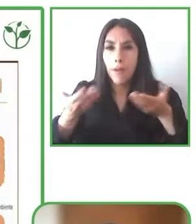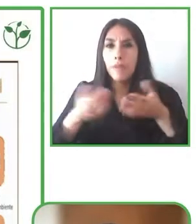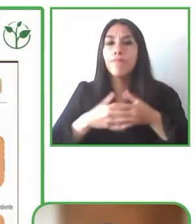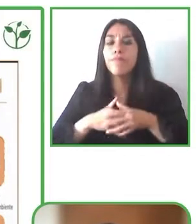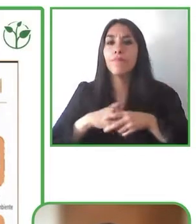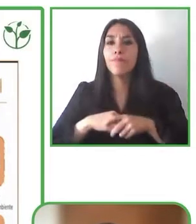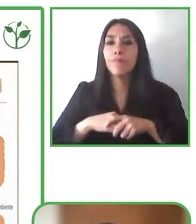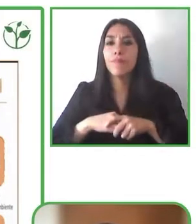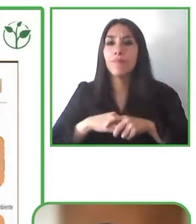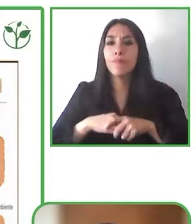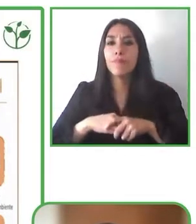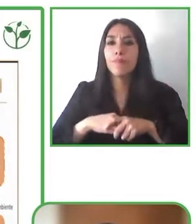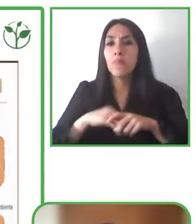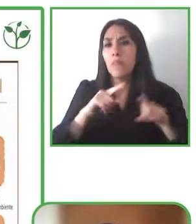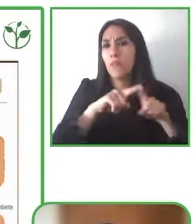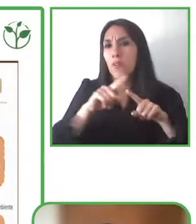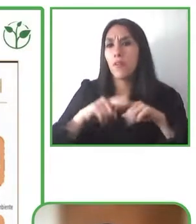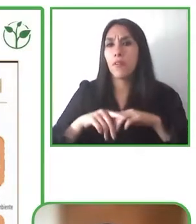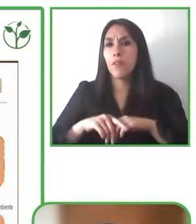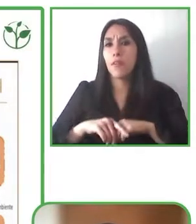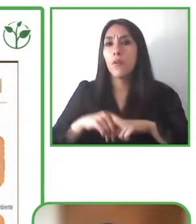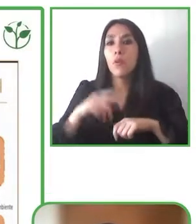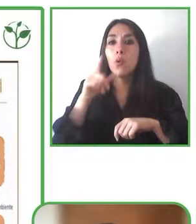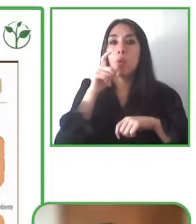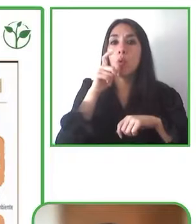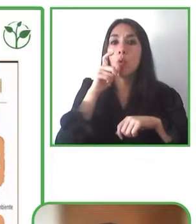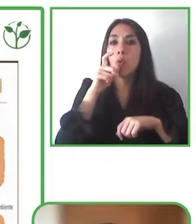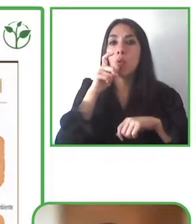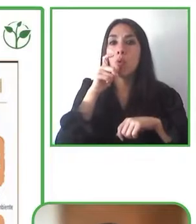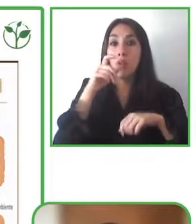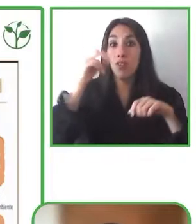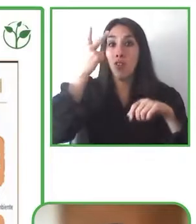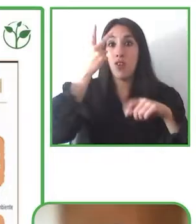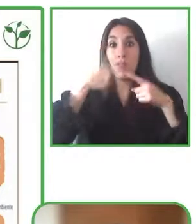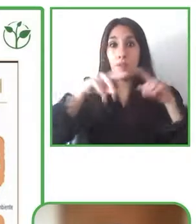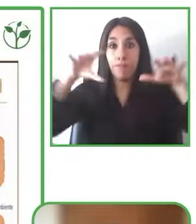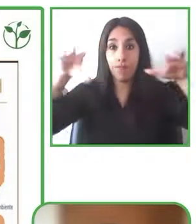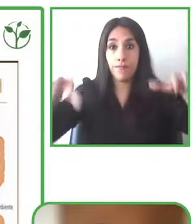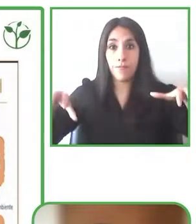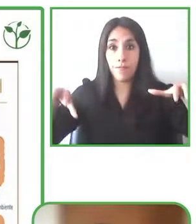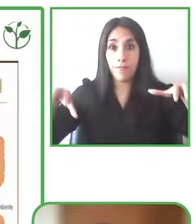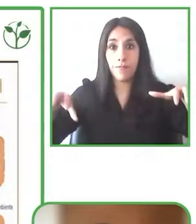that we had as a sector in an analogue time in terms of opening the acts